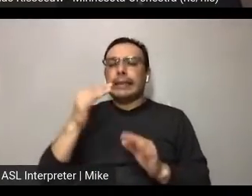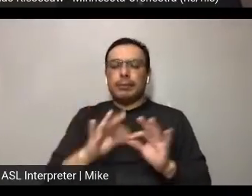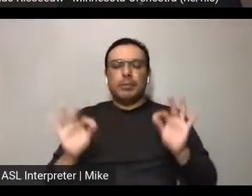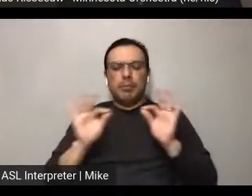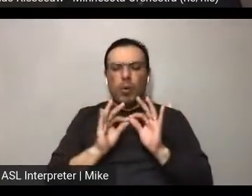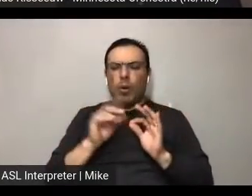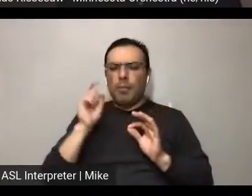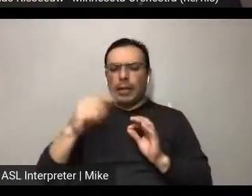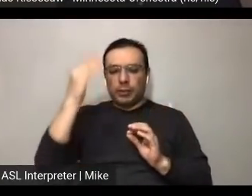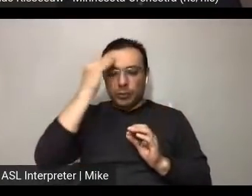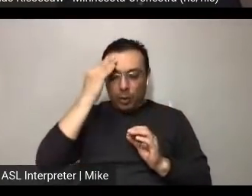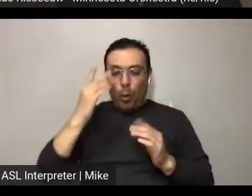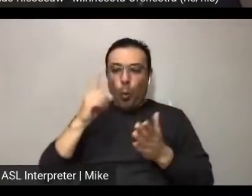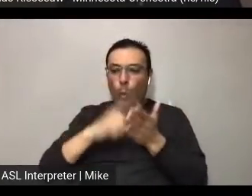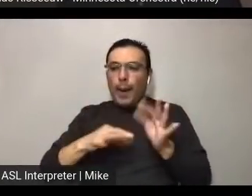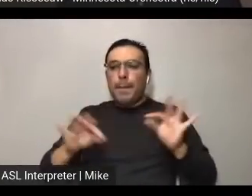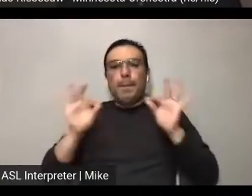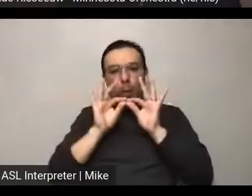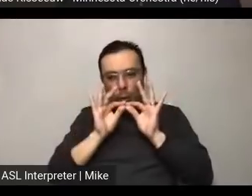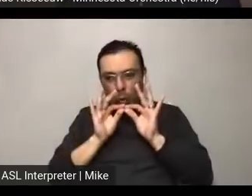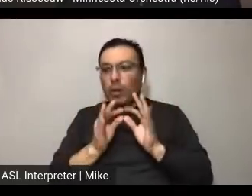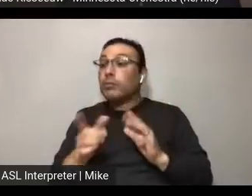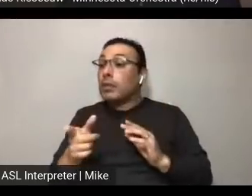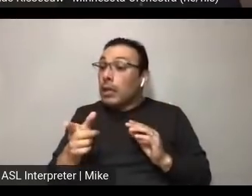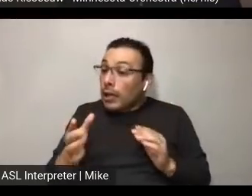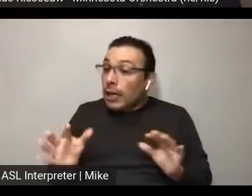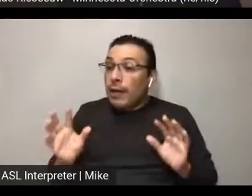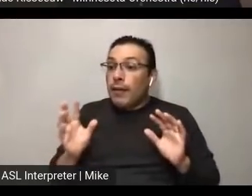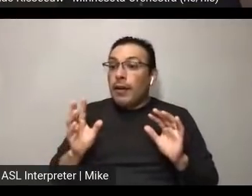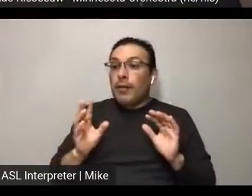And all of your marketing and fundraising and programming and everything